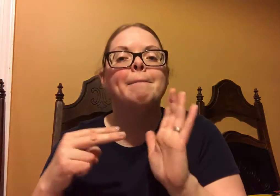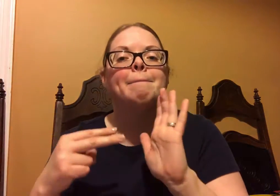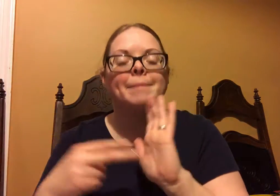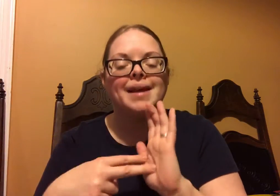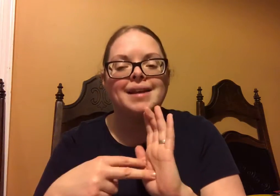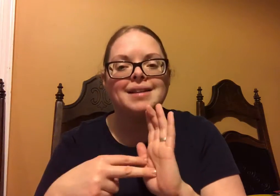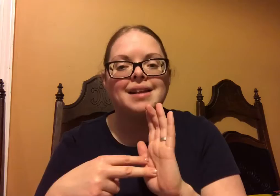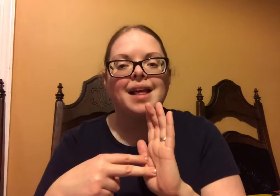Have you heard of it?